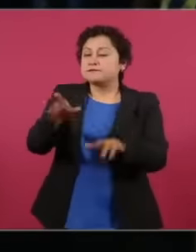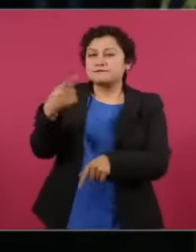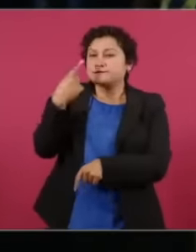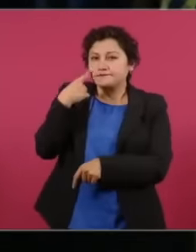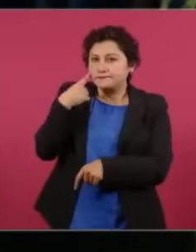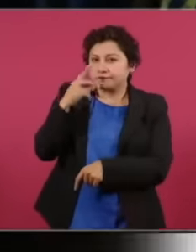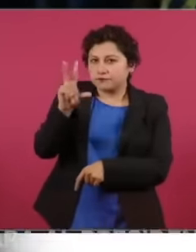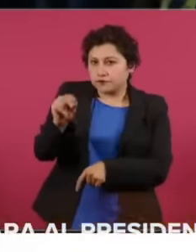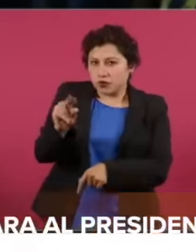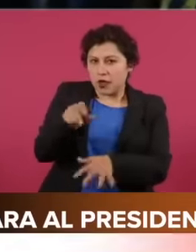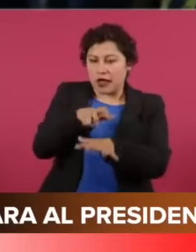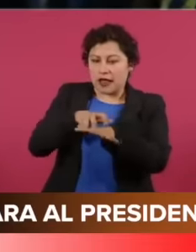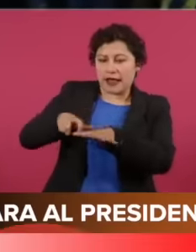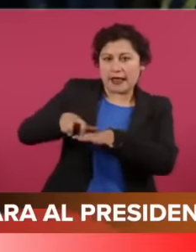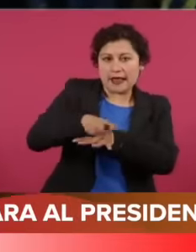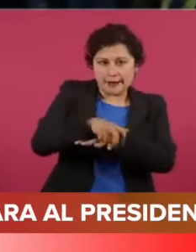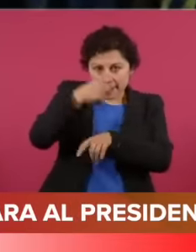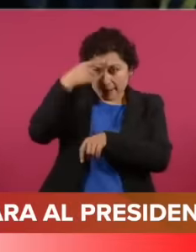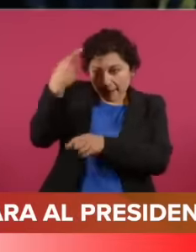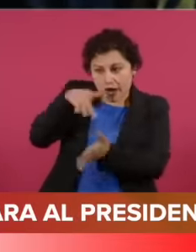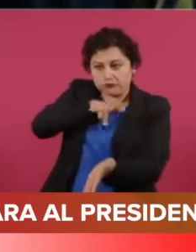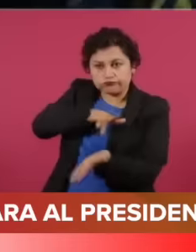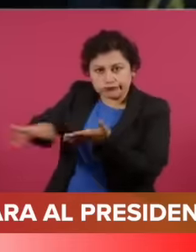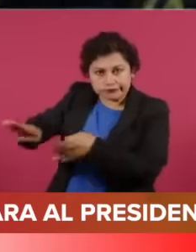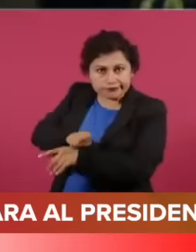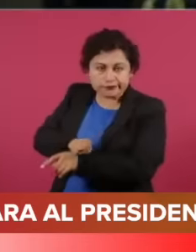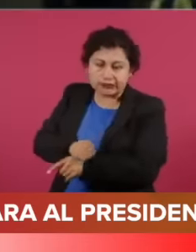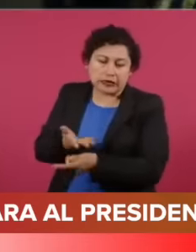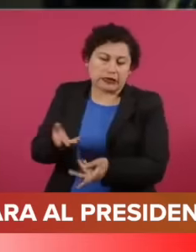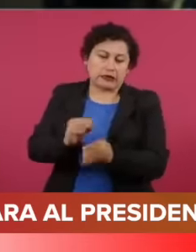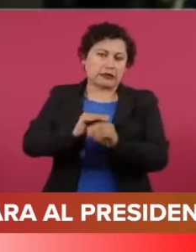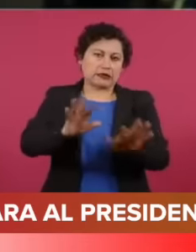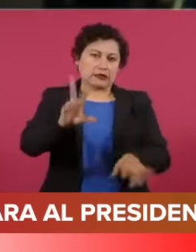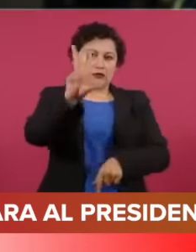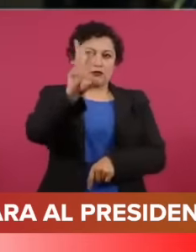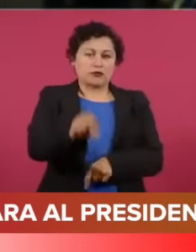there to favor them obviously not in reality part of the well as we know